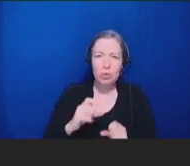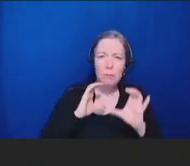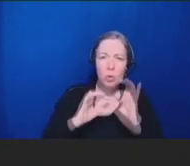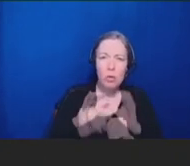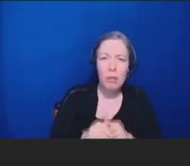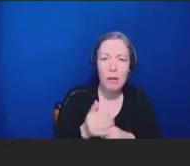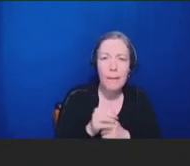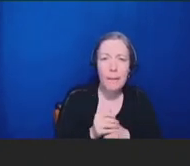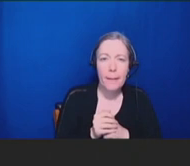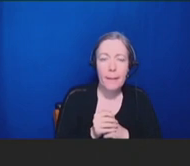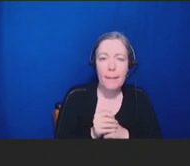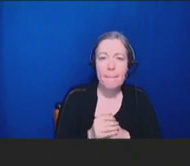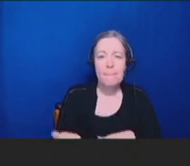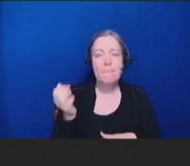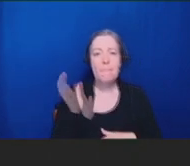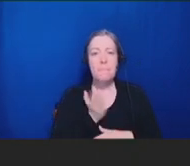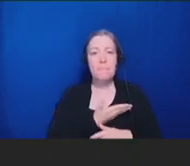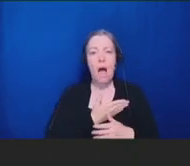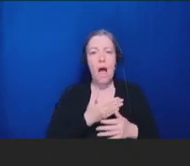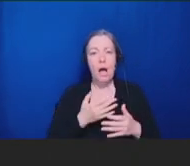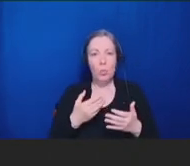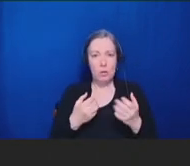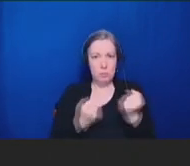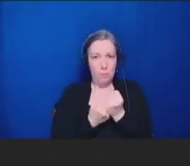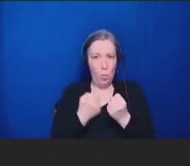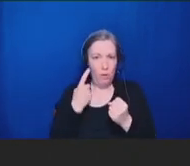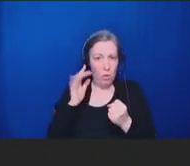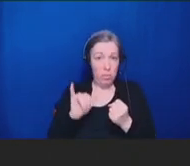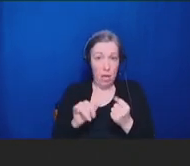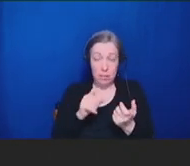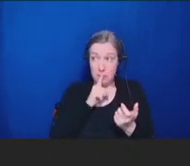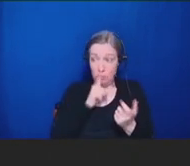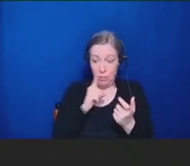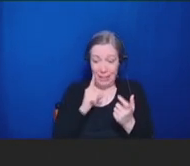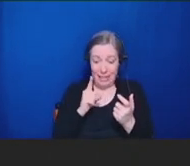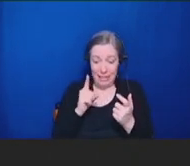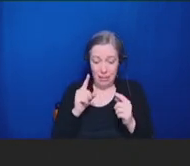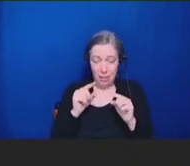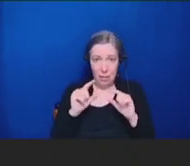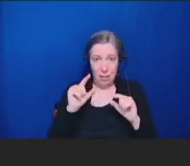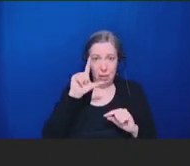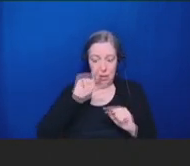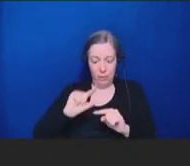process is inversely proportional to the quality of the evidence used to make it.